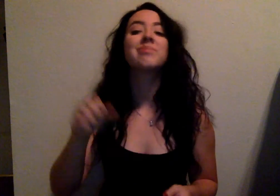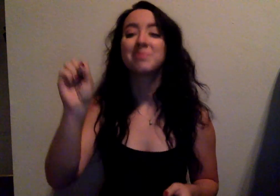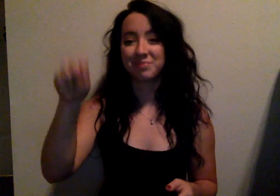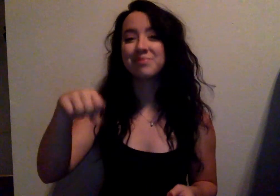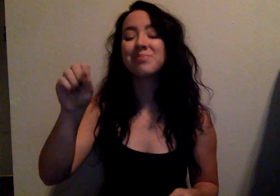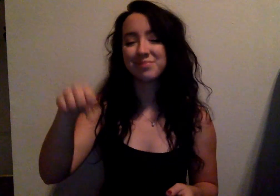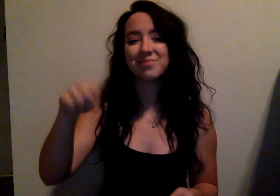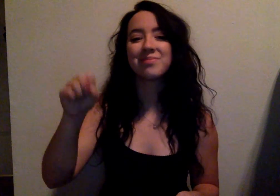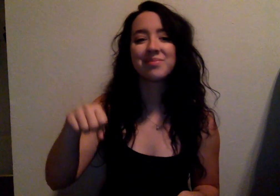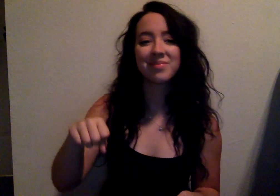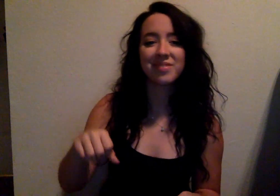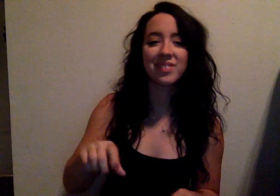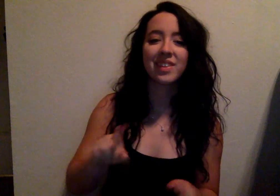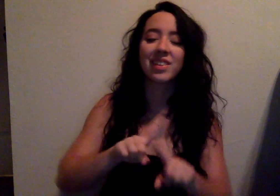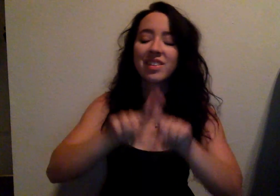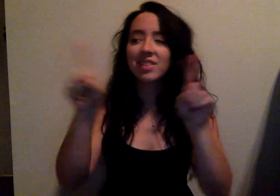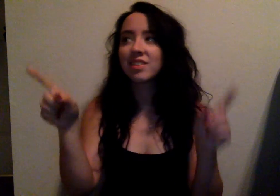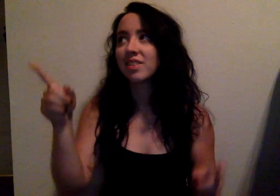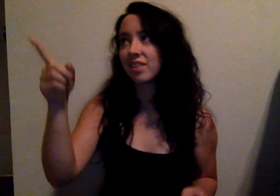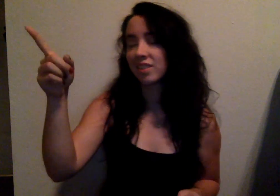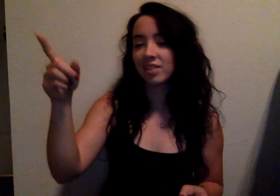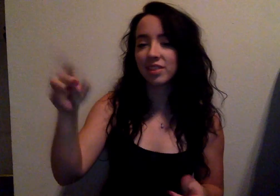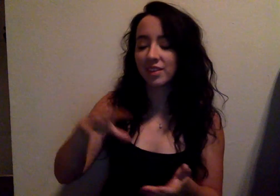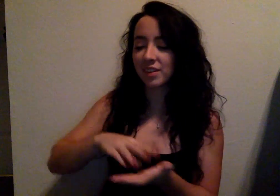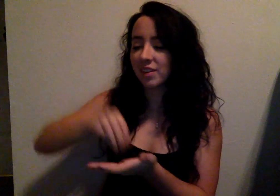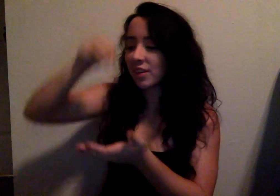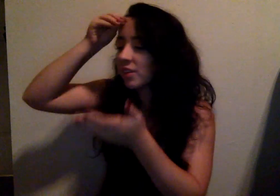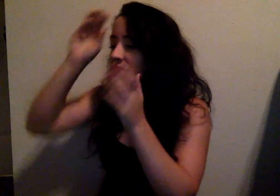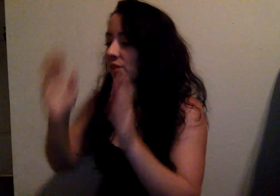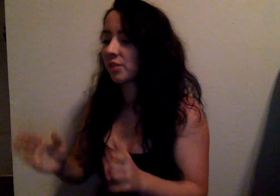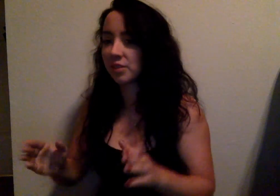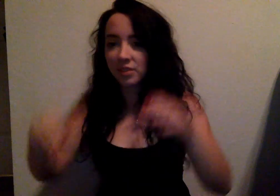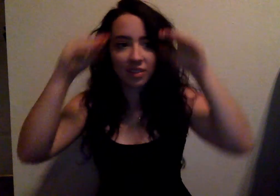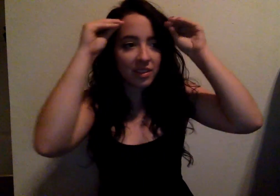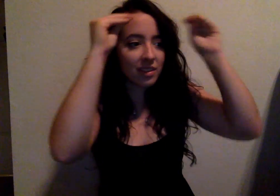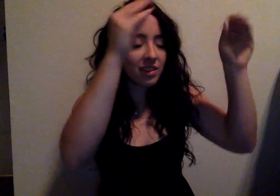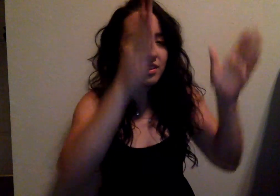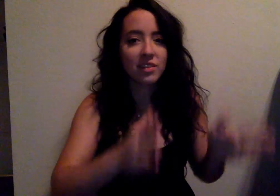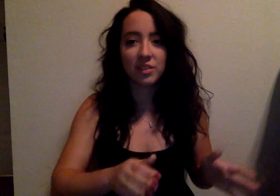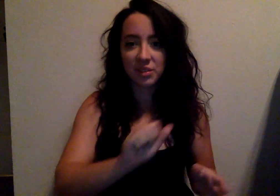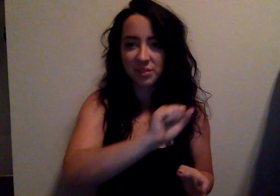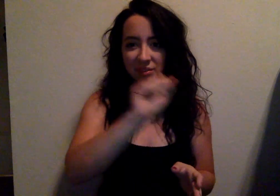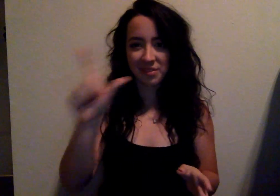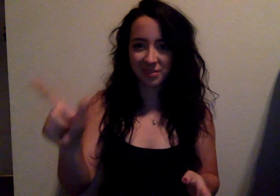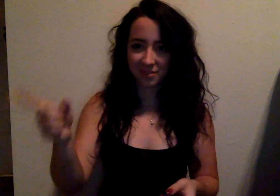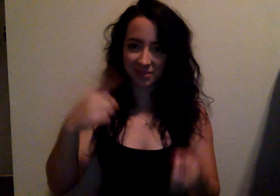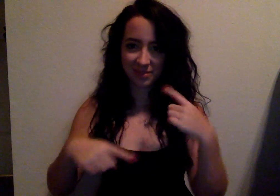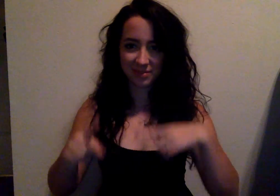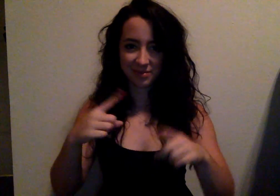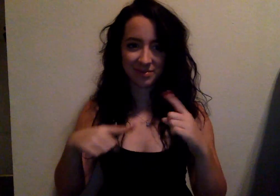Yes! It's different there. Students and teachers all sign.